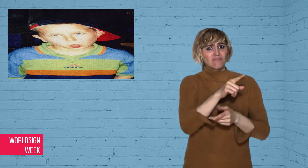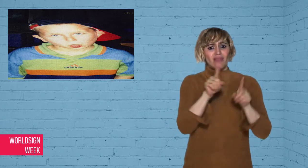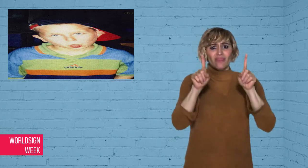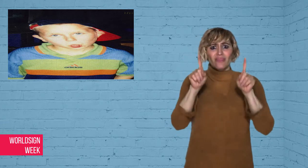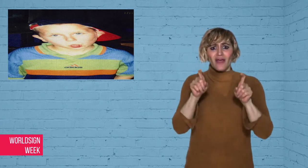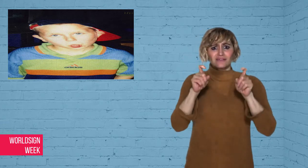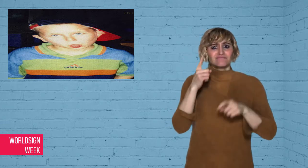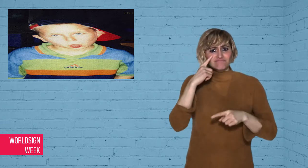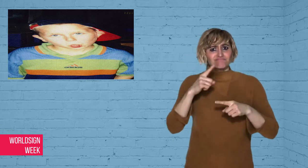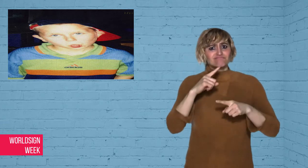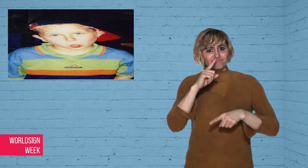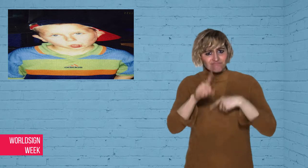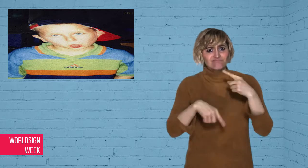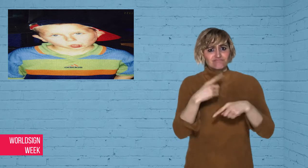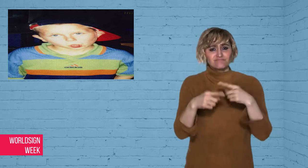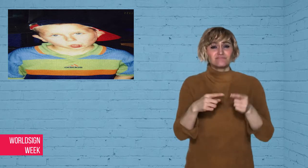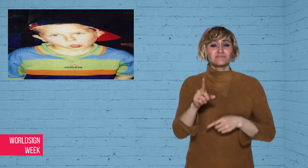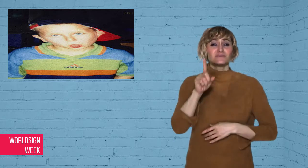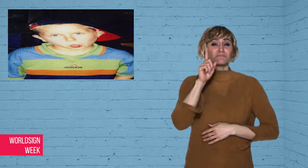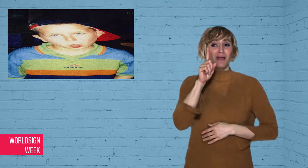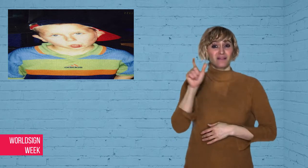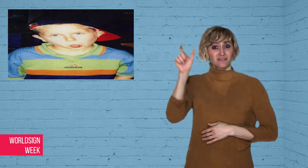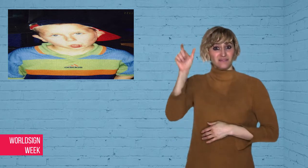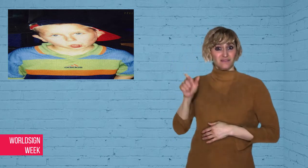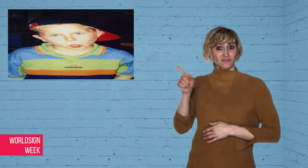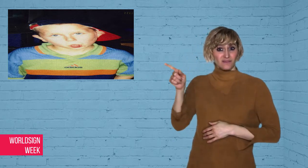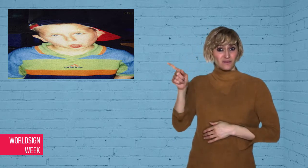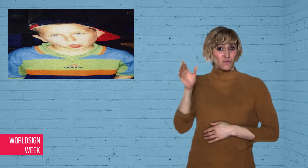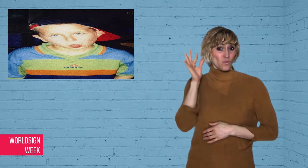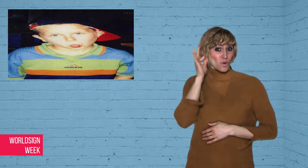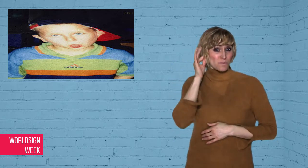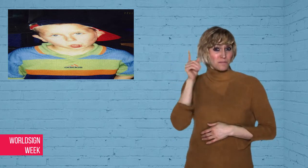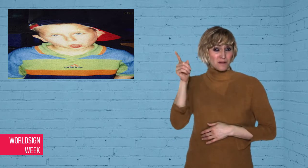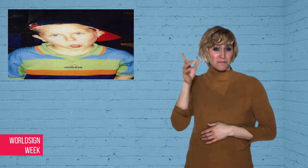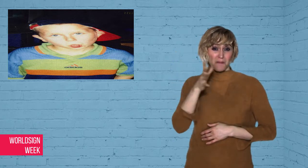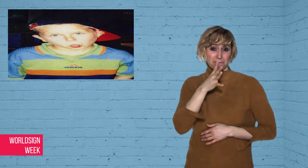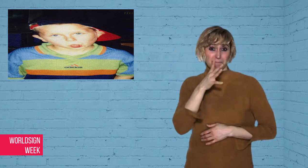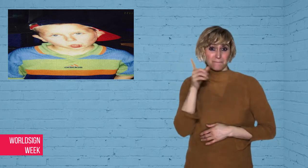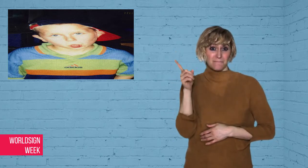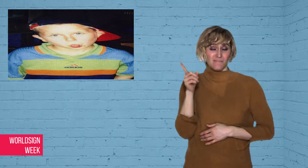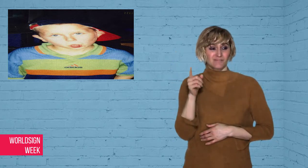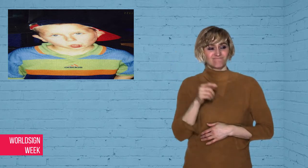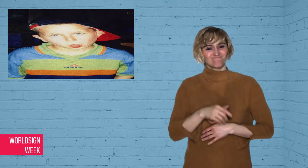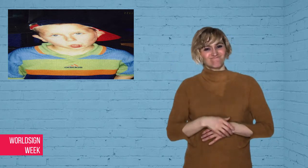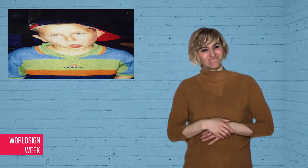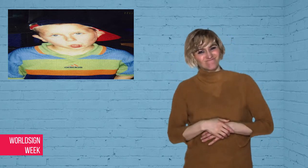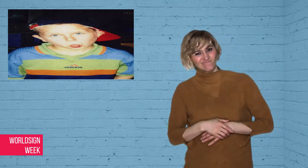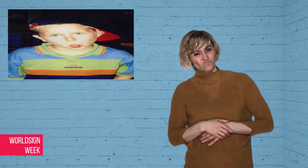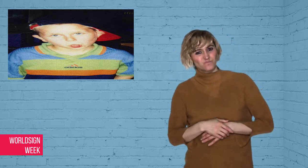people like “guineas pigs in an